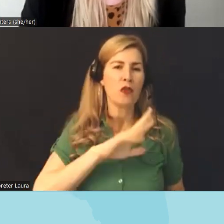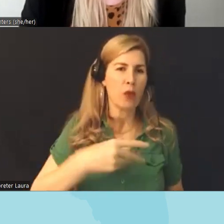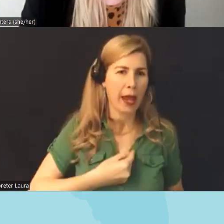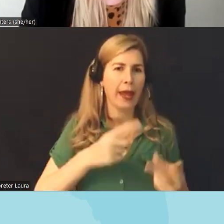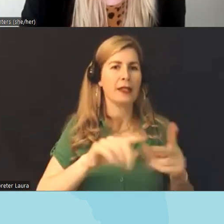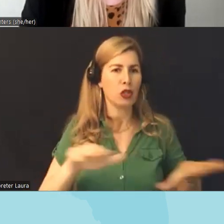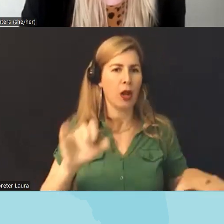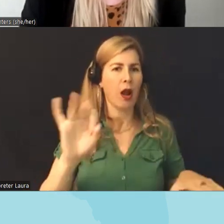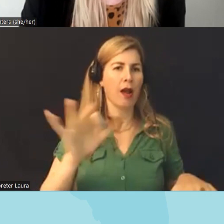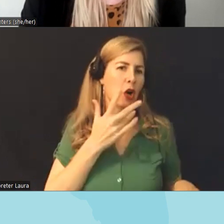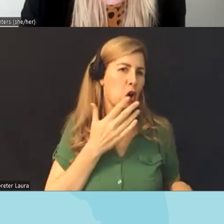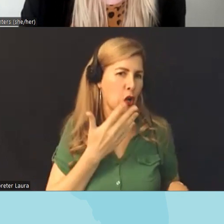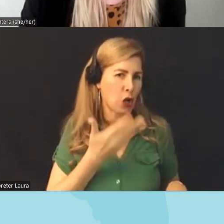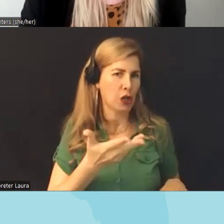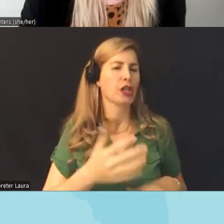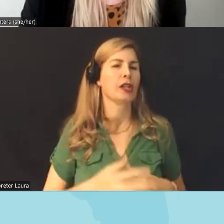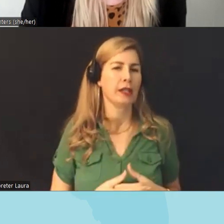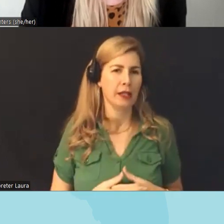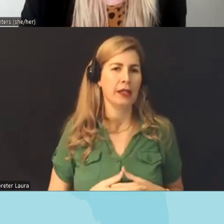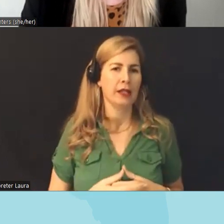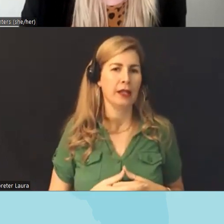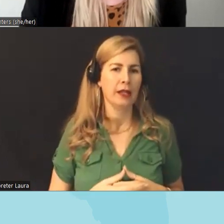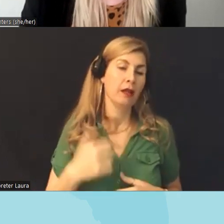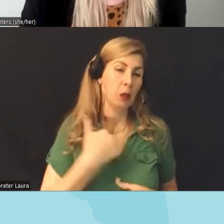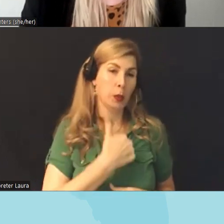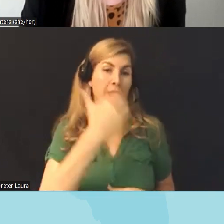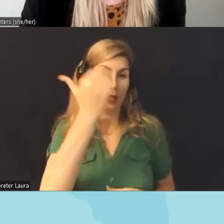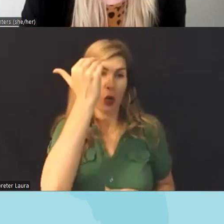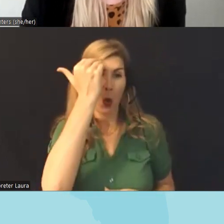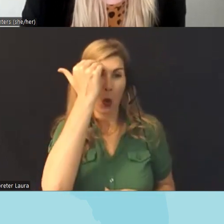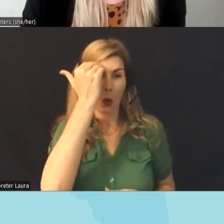color things like that um we know from experience that that's not necessarily